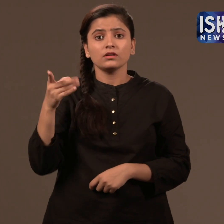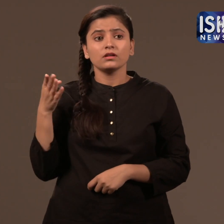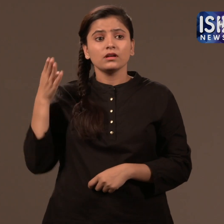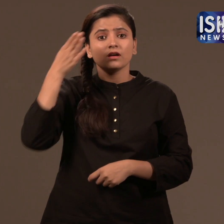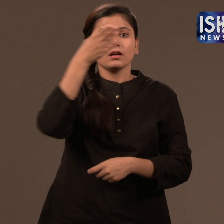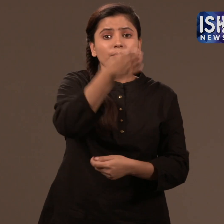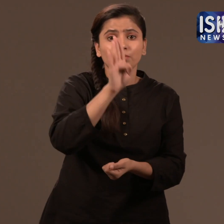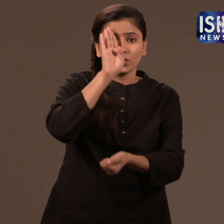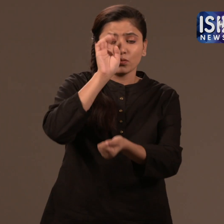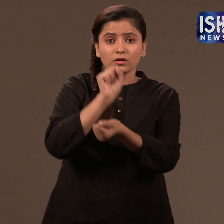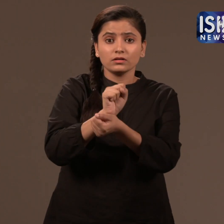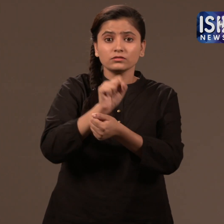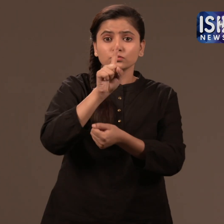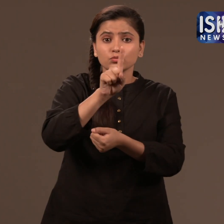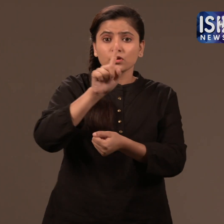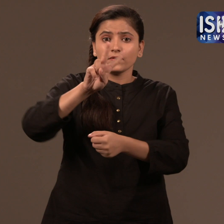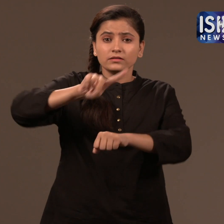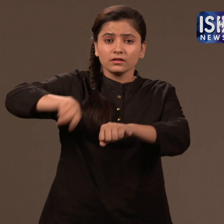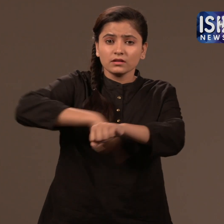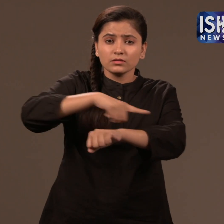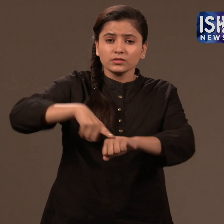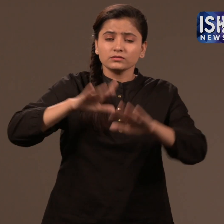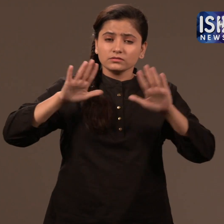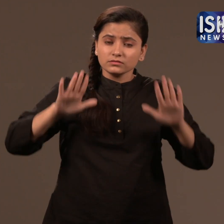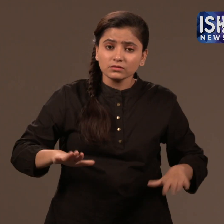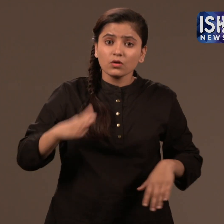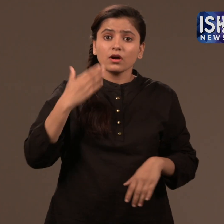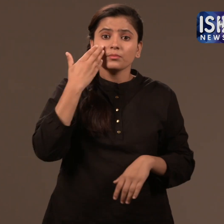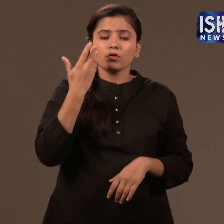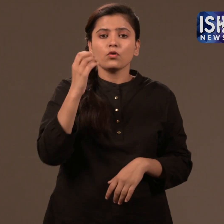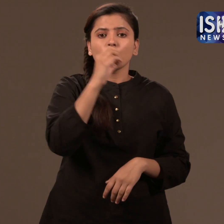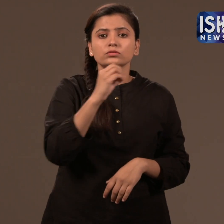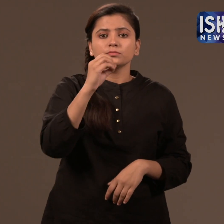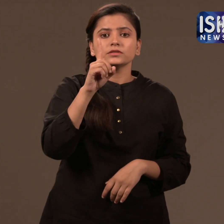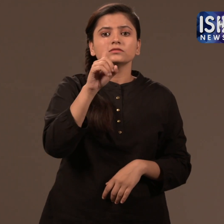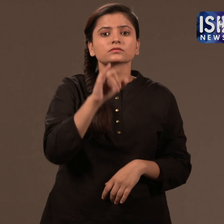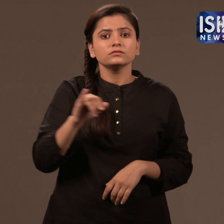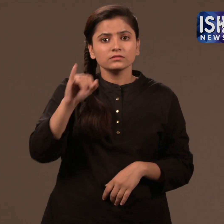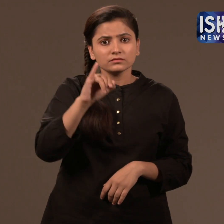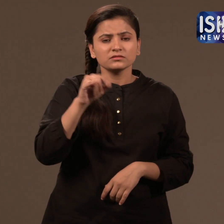sat in the police station for 12 hours on 16th October